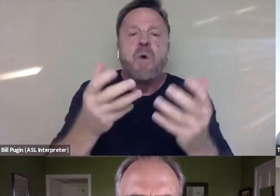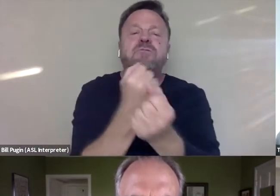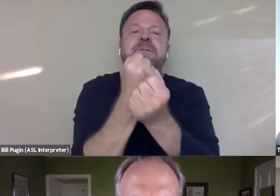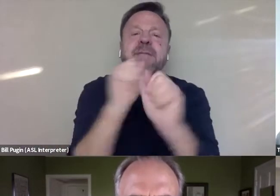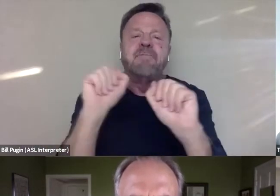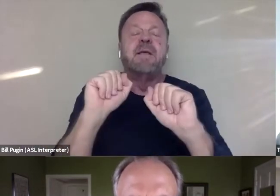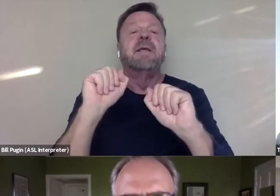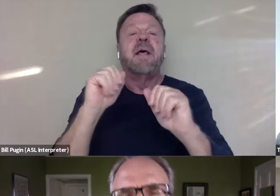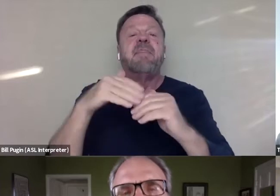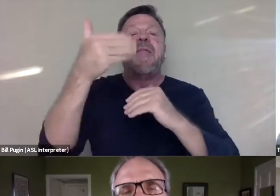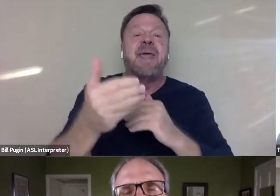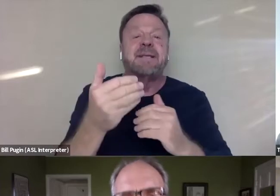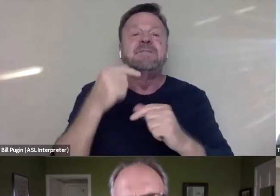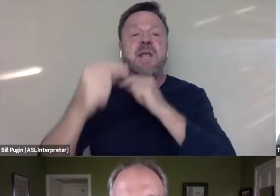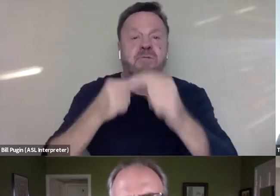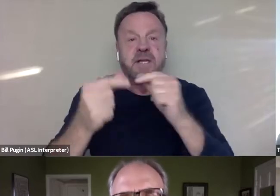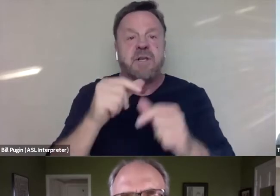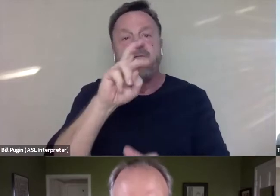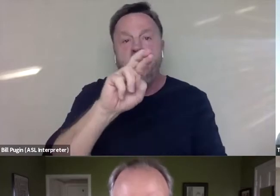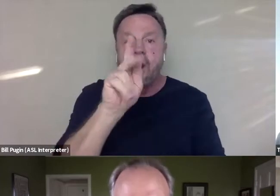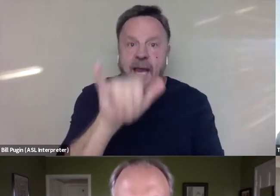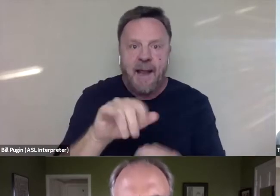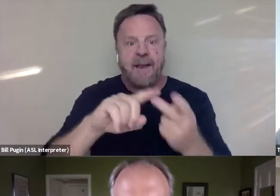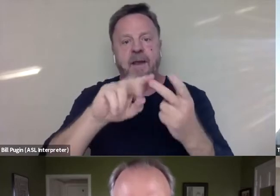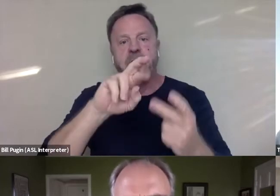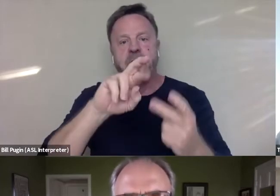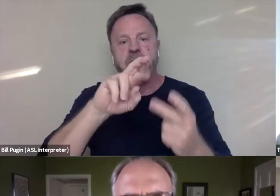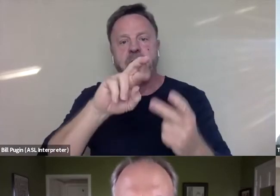of Russell Simmons, R. Kelly, right? Michael Jackson.